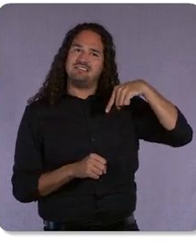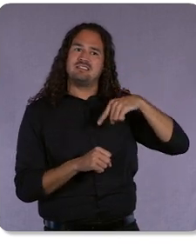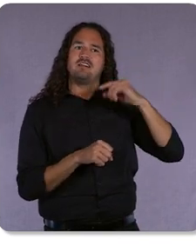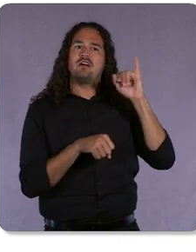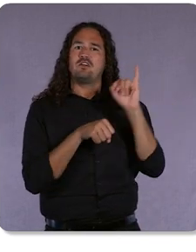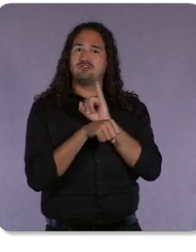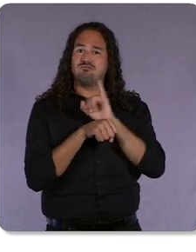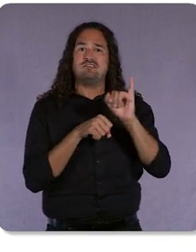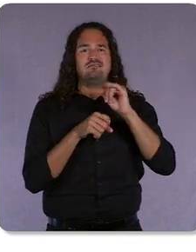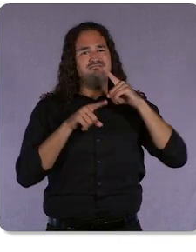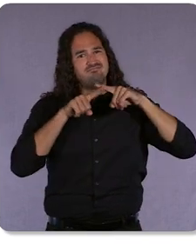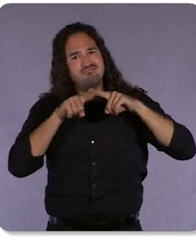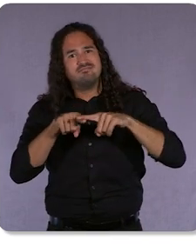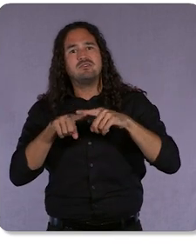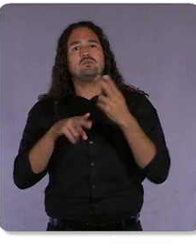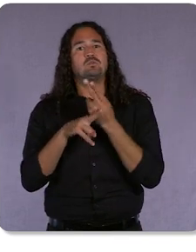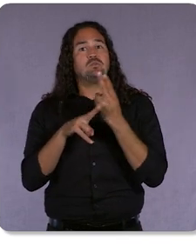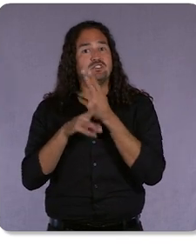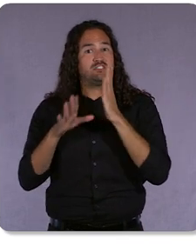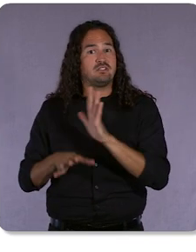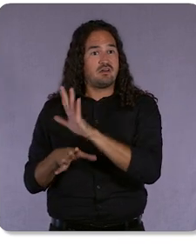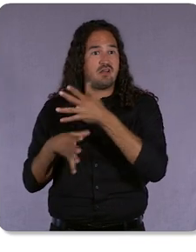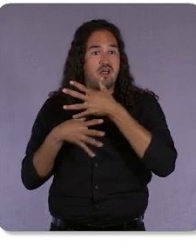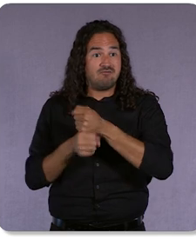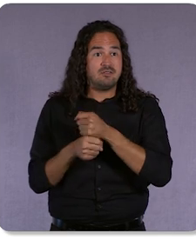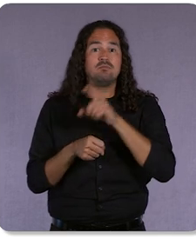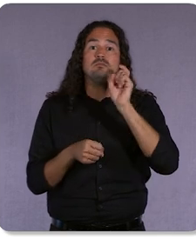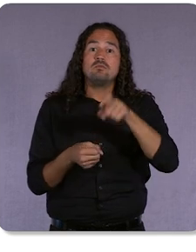We need to work together with you in order to shape the future of the ad-supported internet.